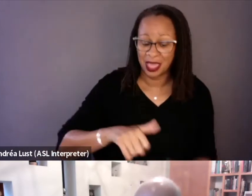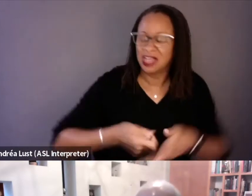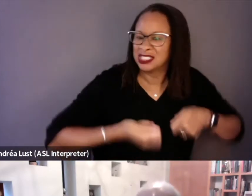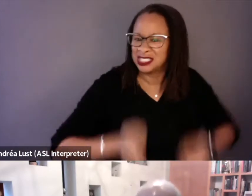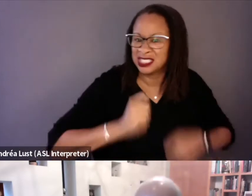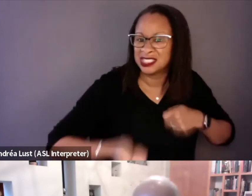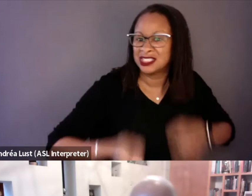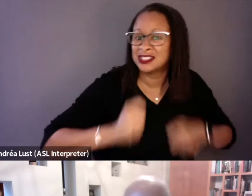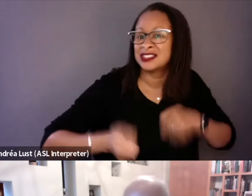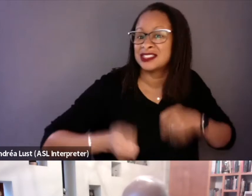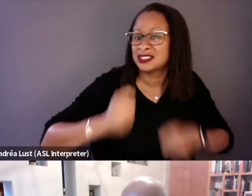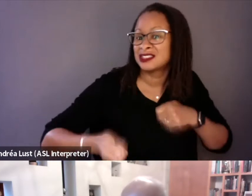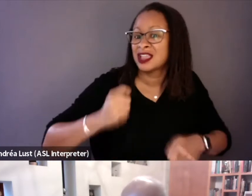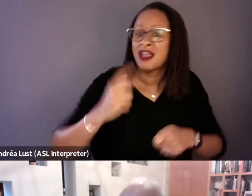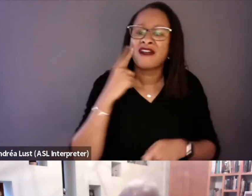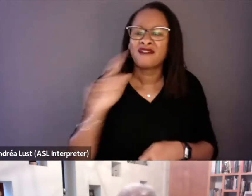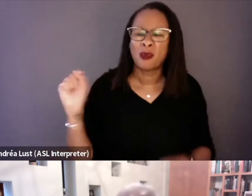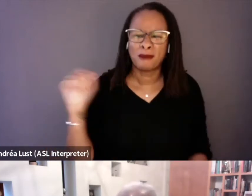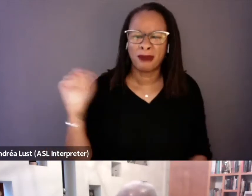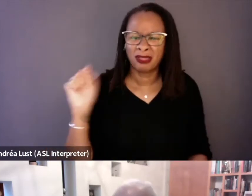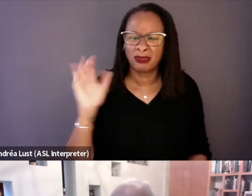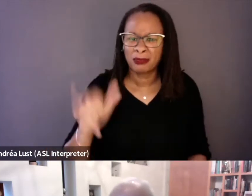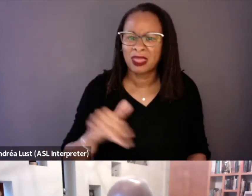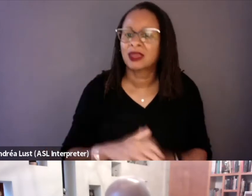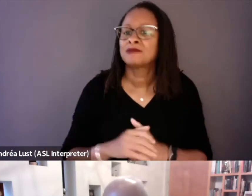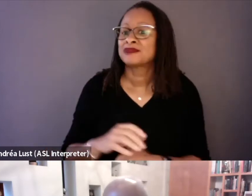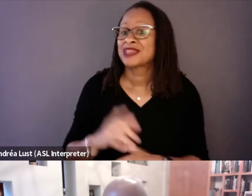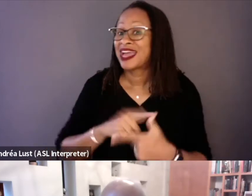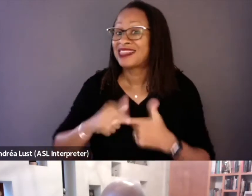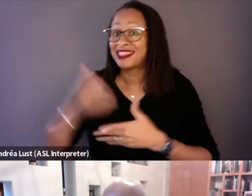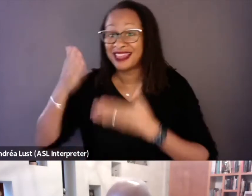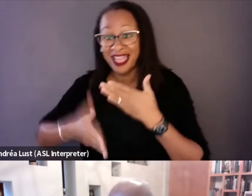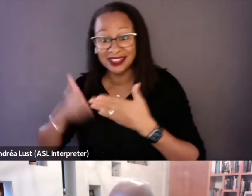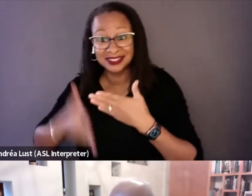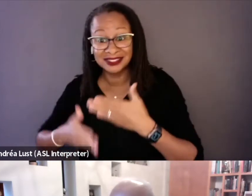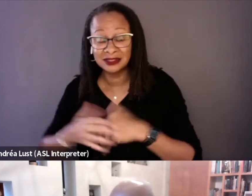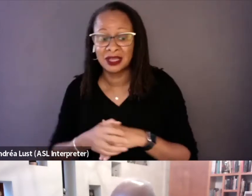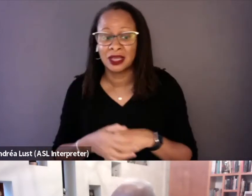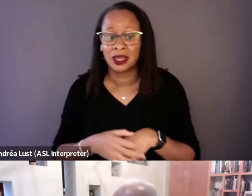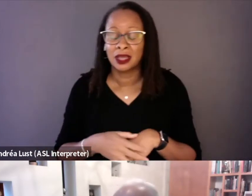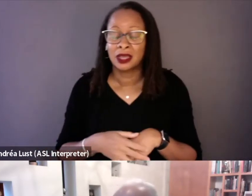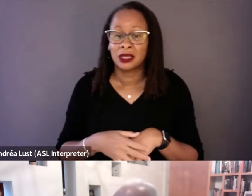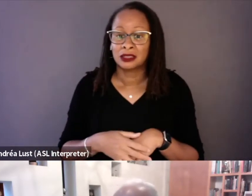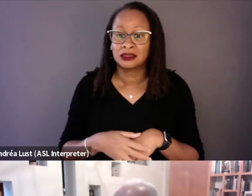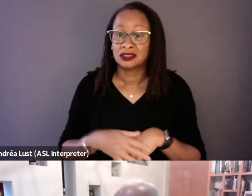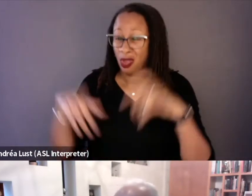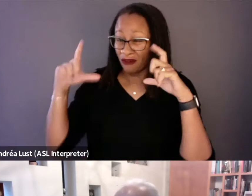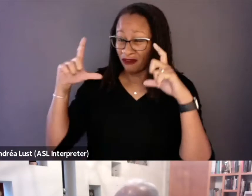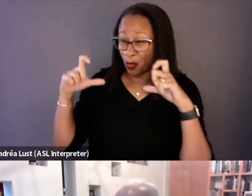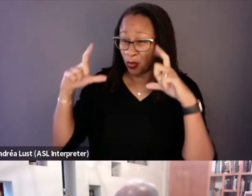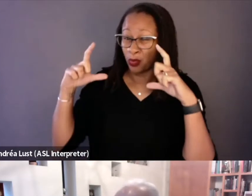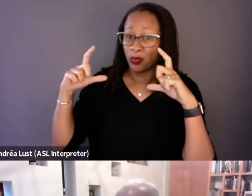You see them digging the latrines. And then at the end, there's just one horrific shot of them